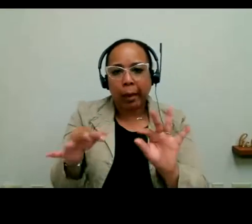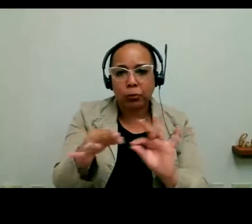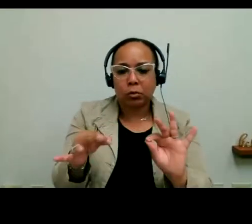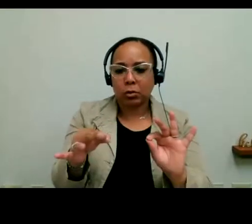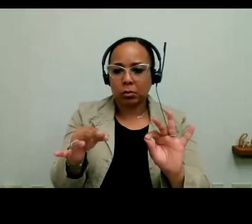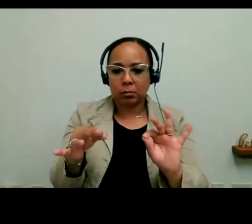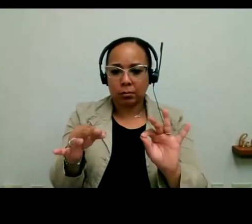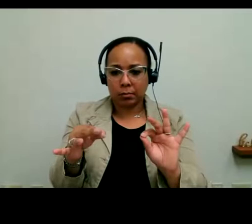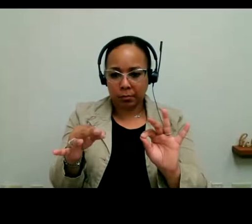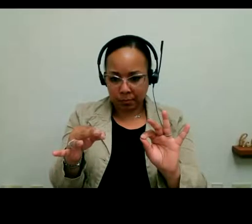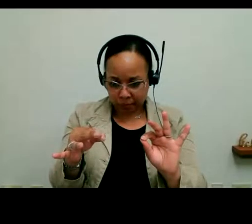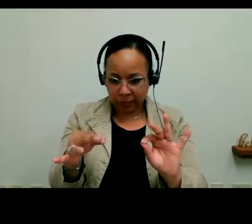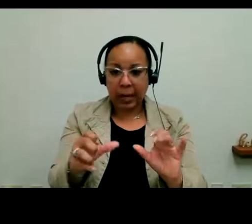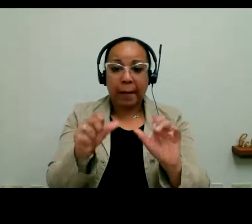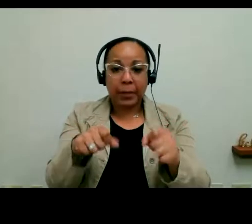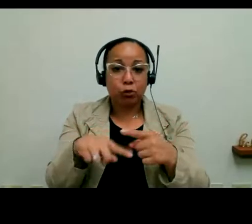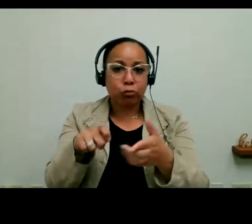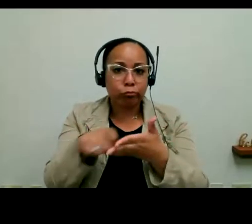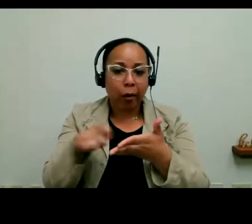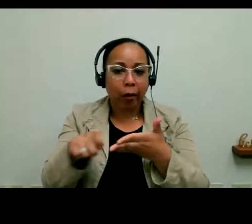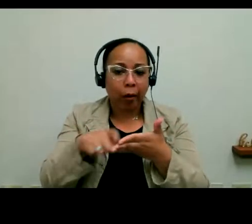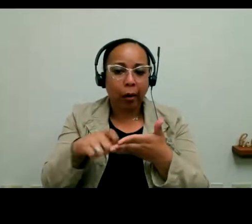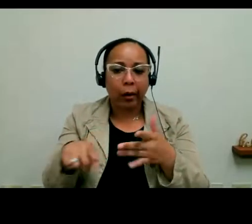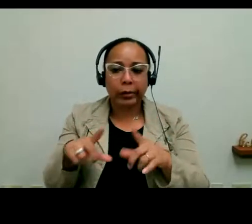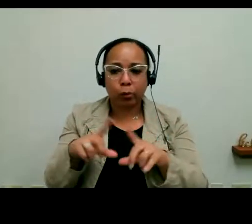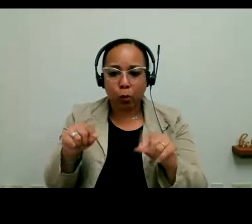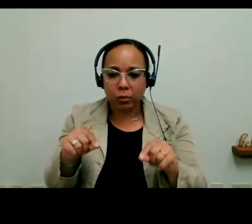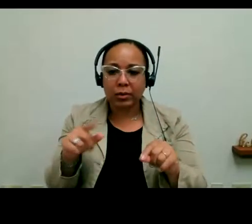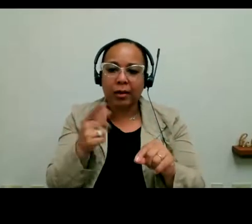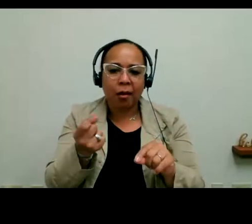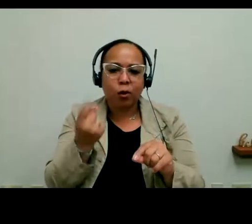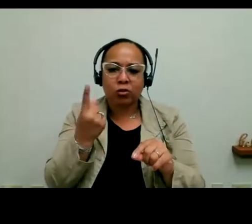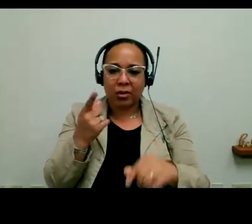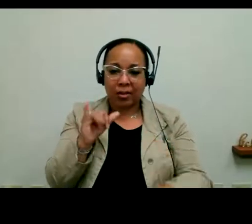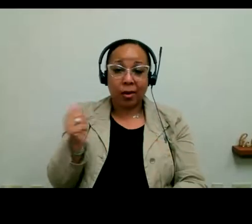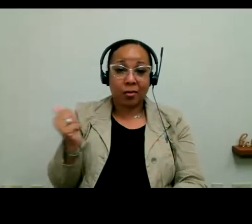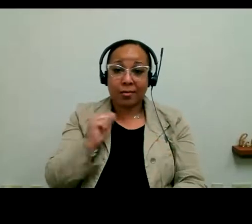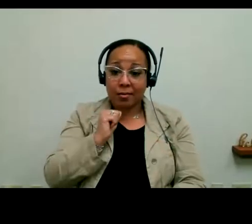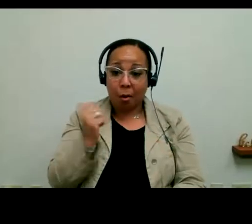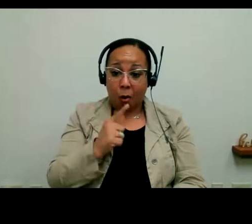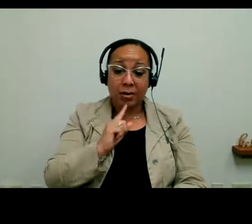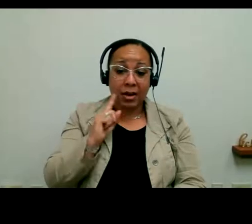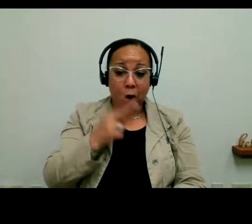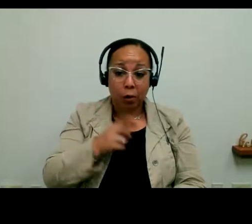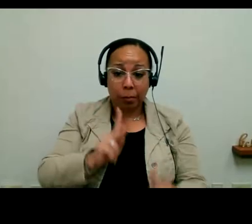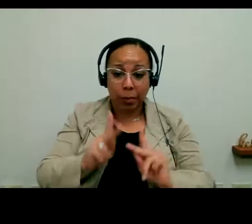And understanding that deaf and hard-of-hearing people are